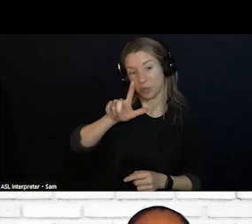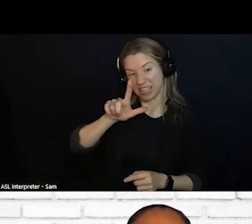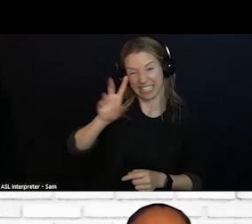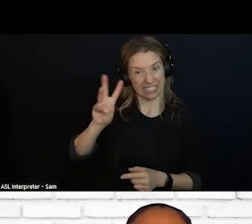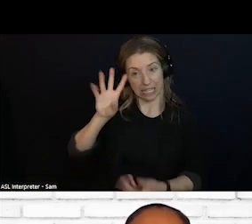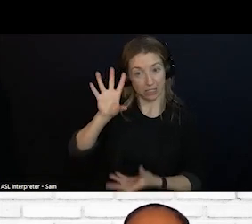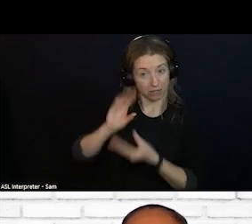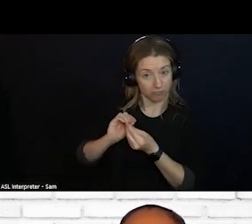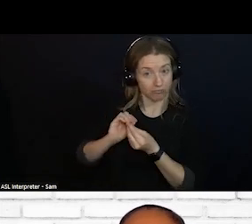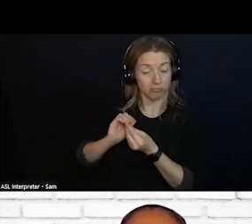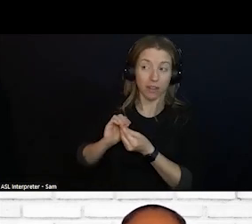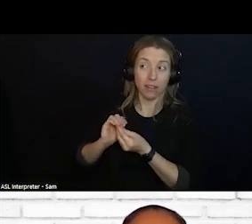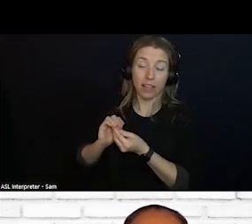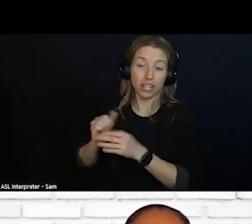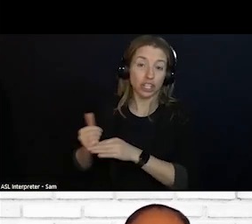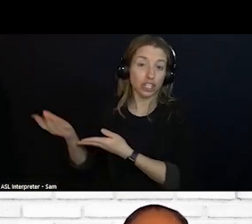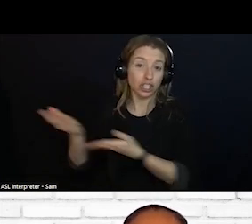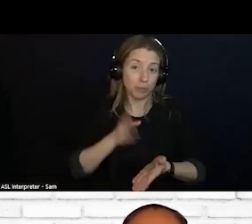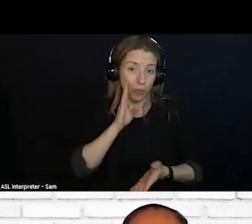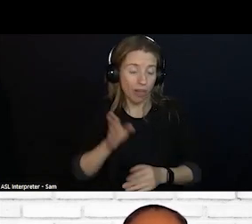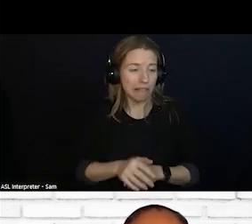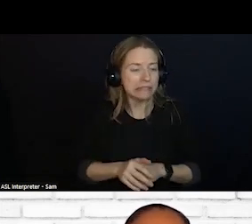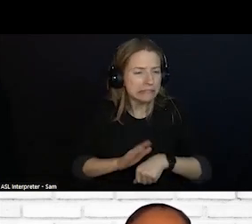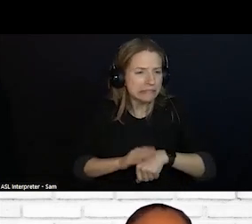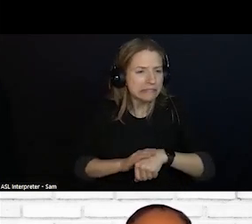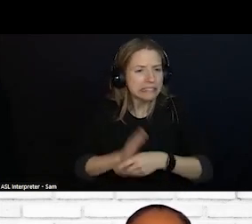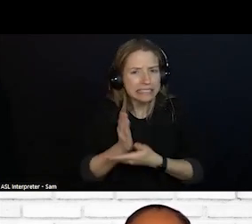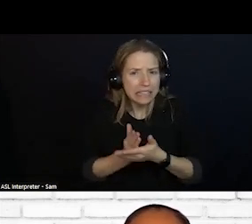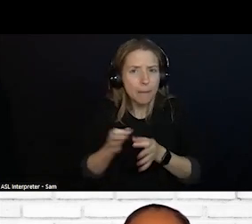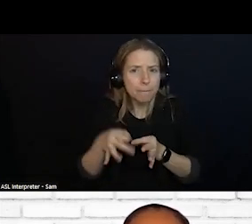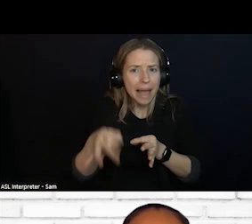AND KEEP SHARING ABOUT 988 IN THE COMMUNITY. LET'S KEEP GOING.